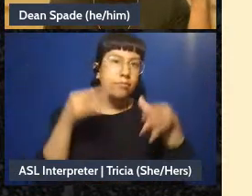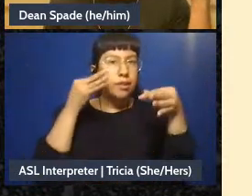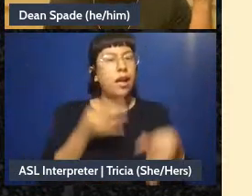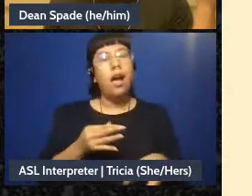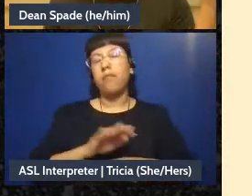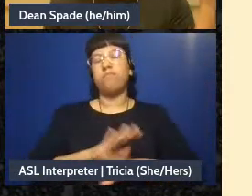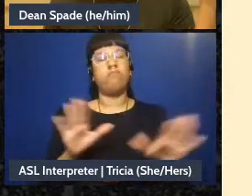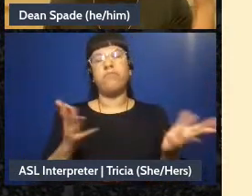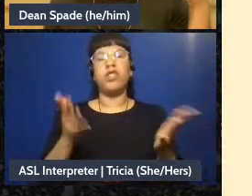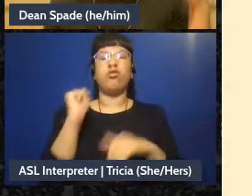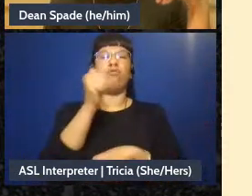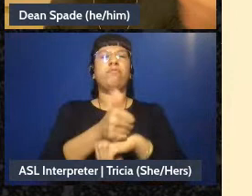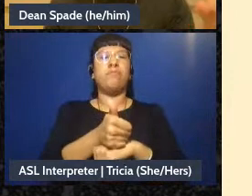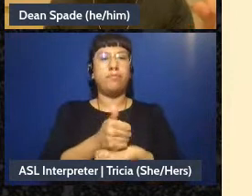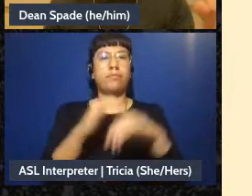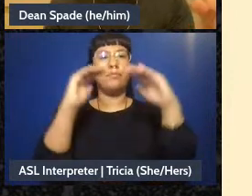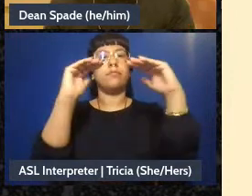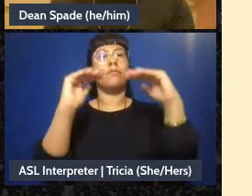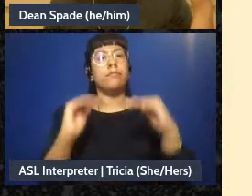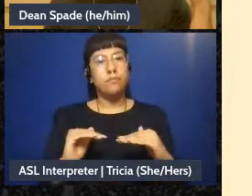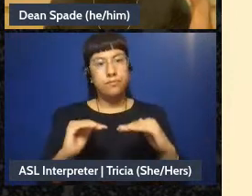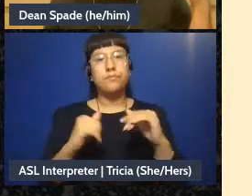It gives broad strokes that people can fill in in the teams,